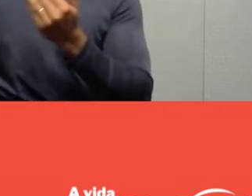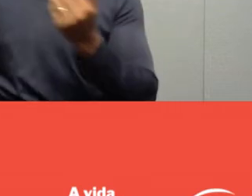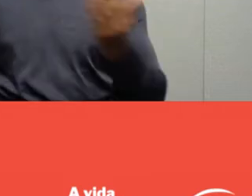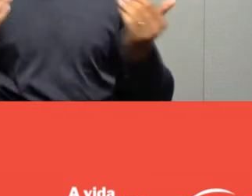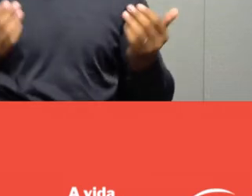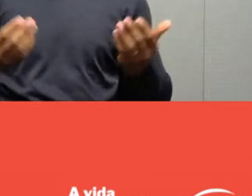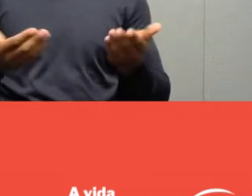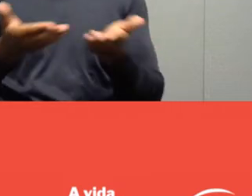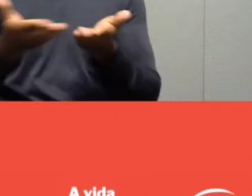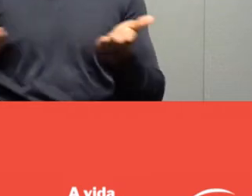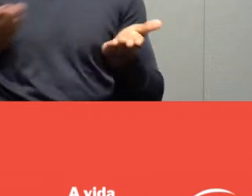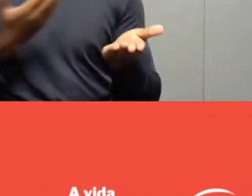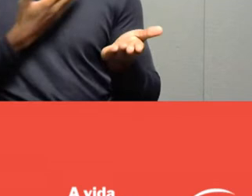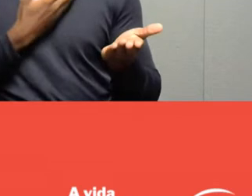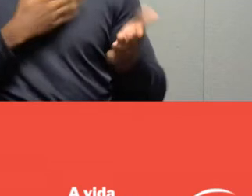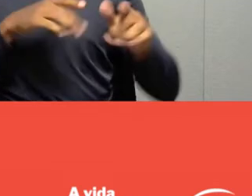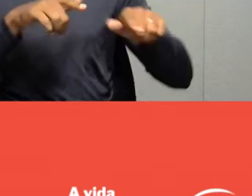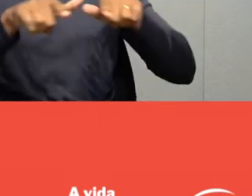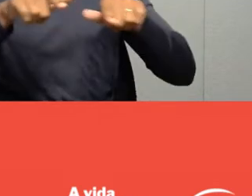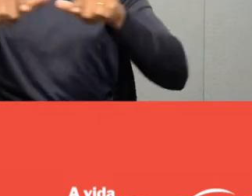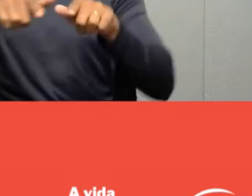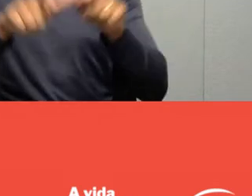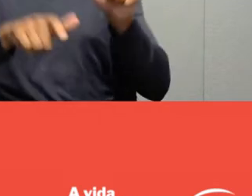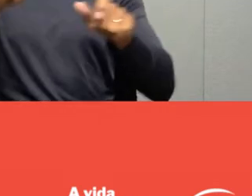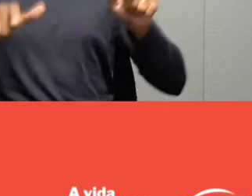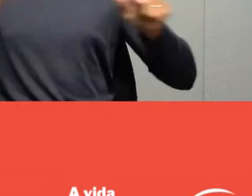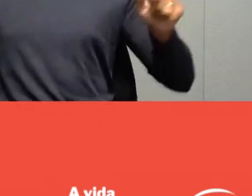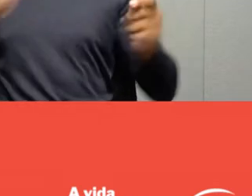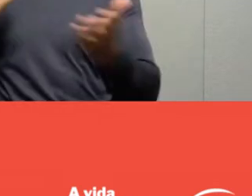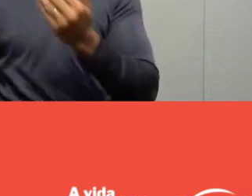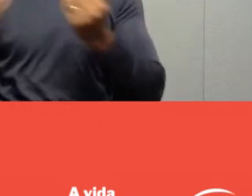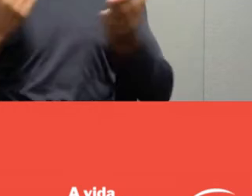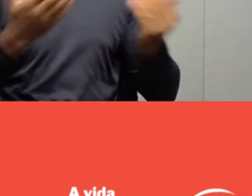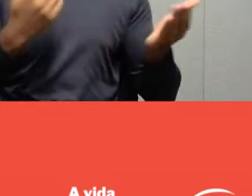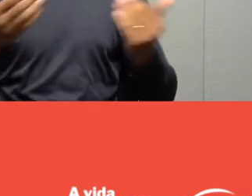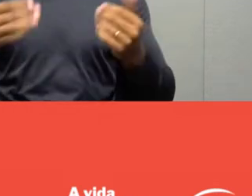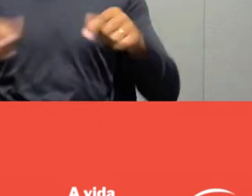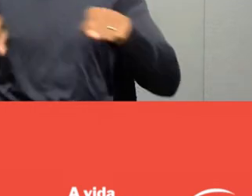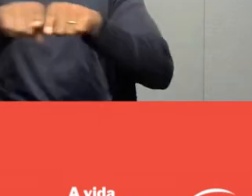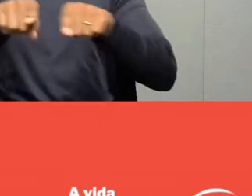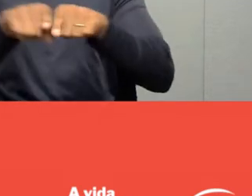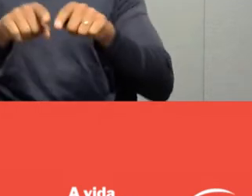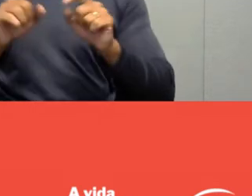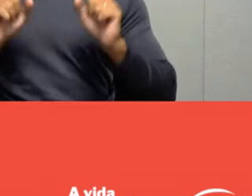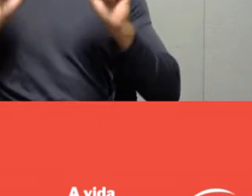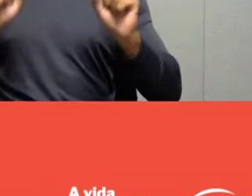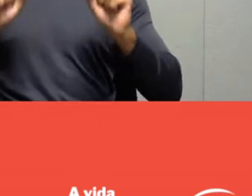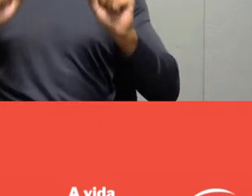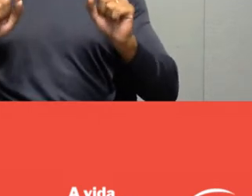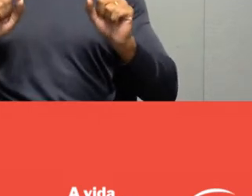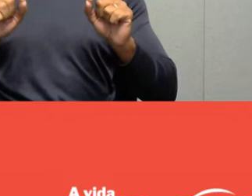and for us to also be able to provide opportunities for other people,